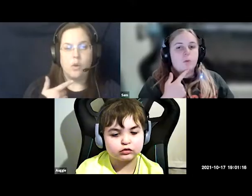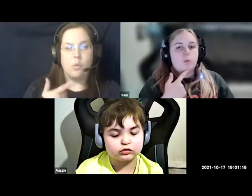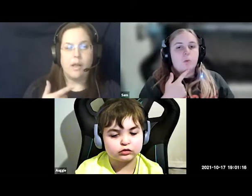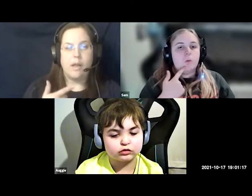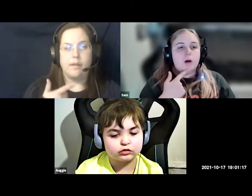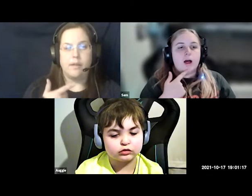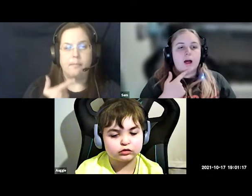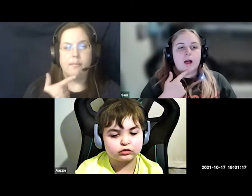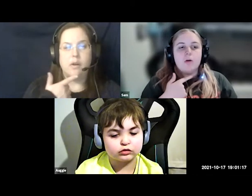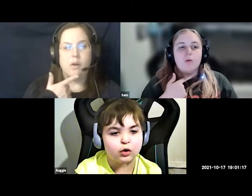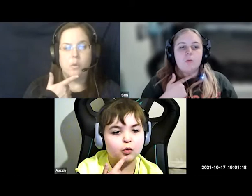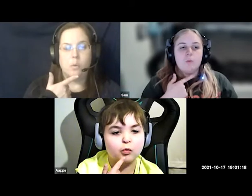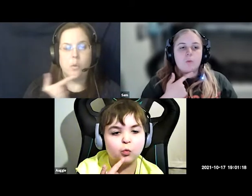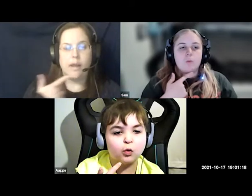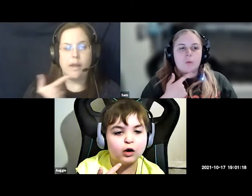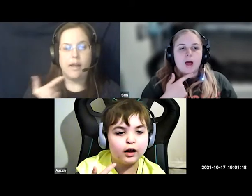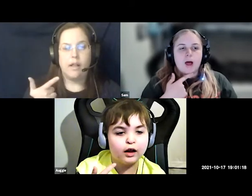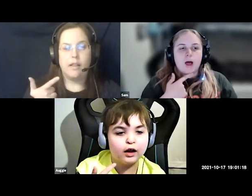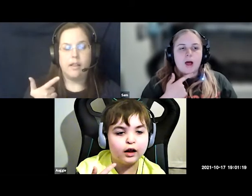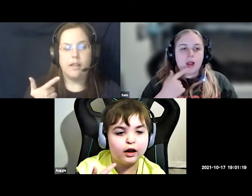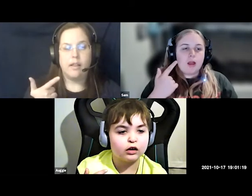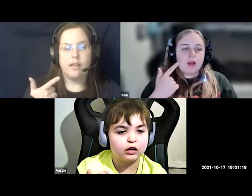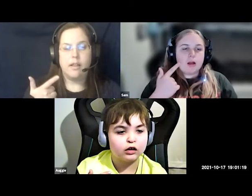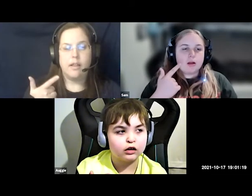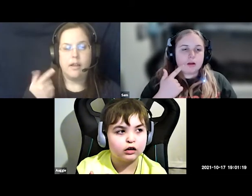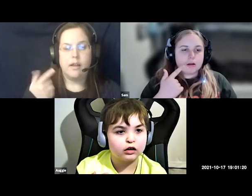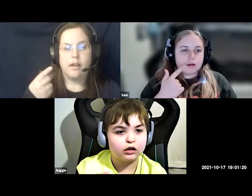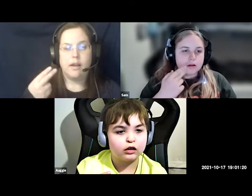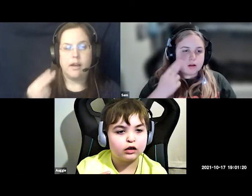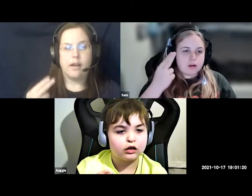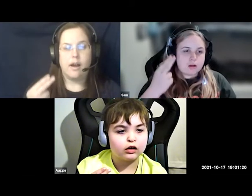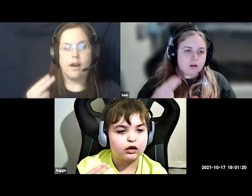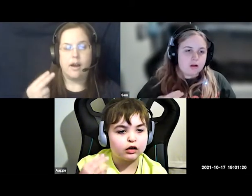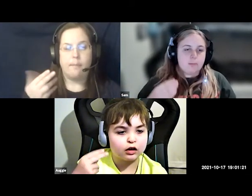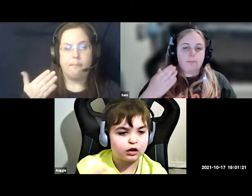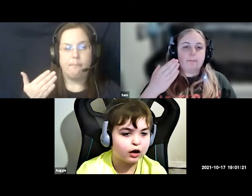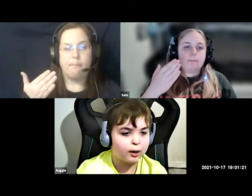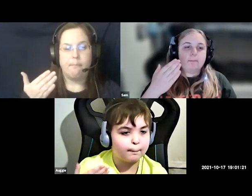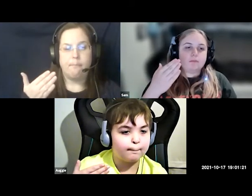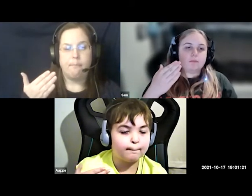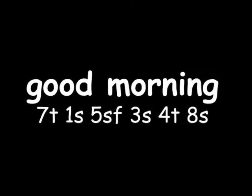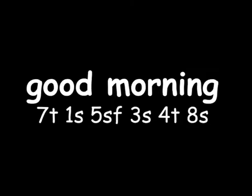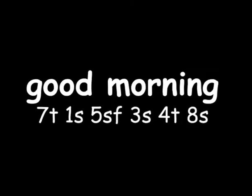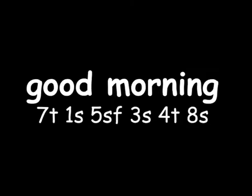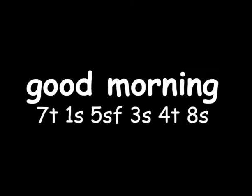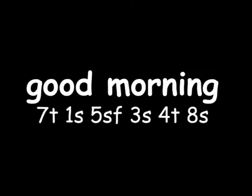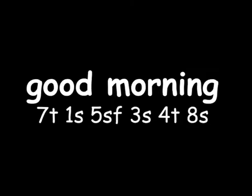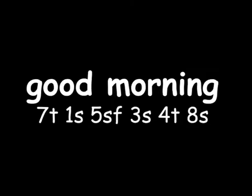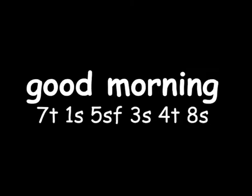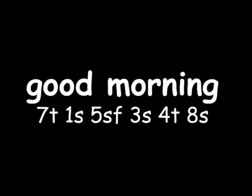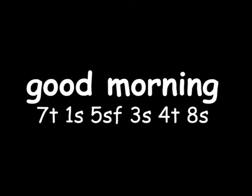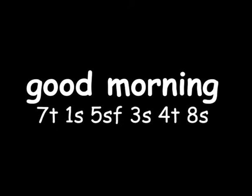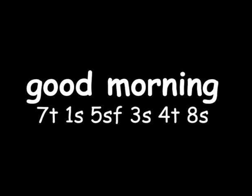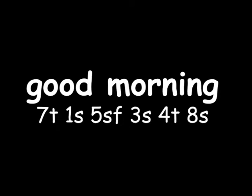welcome welcome